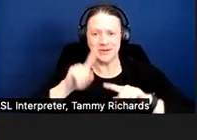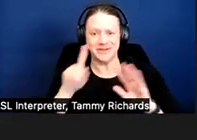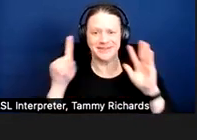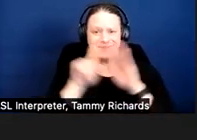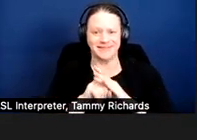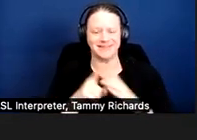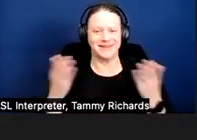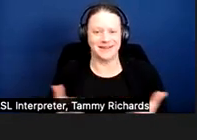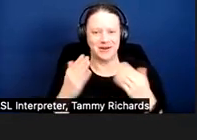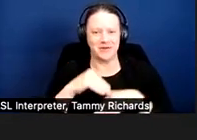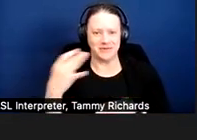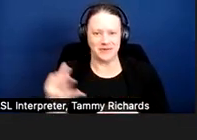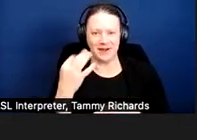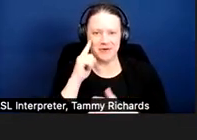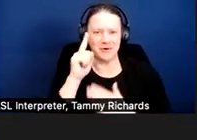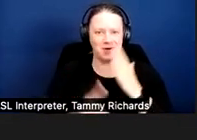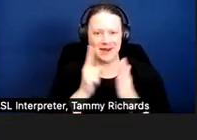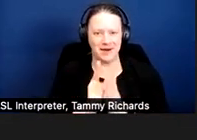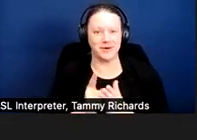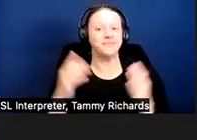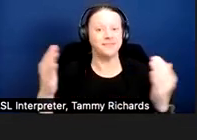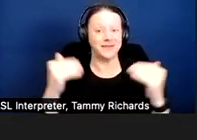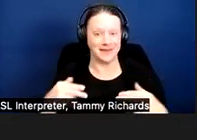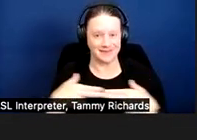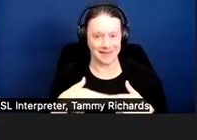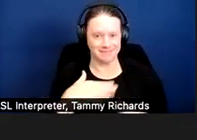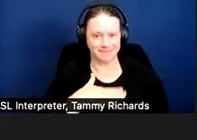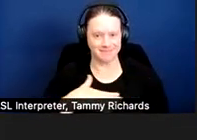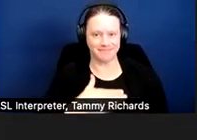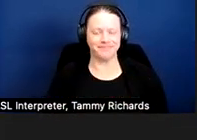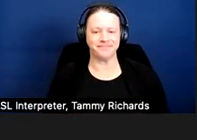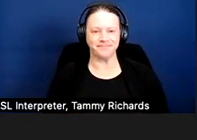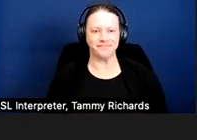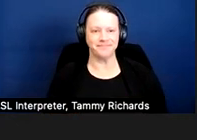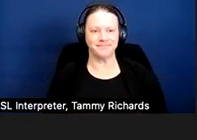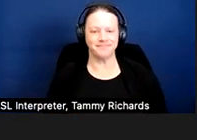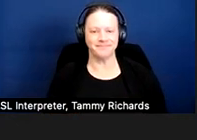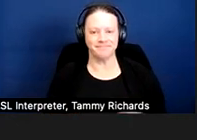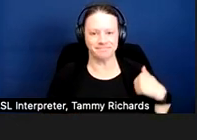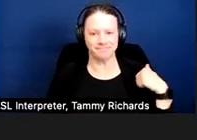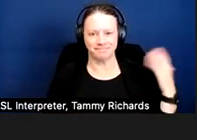time, with us here. Next slide.